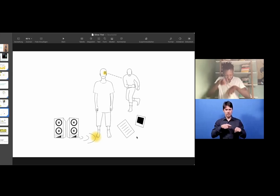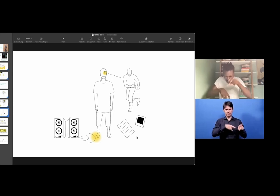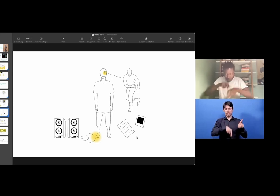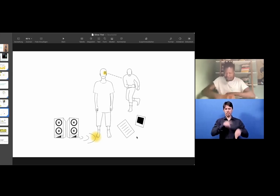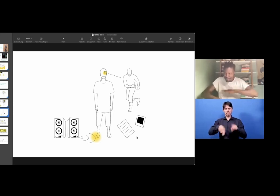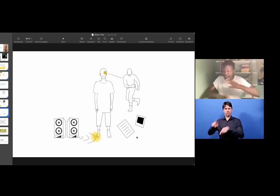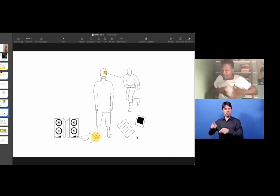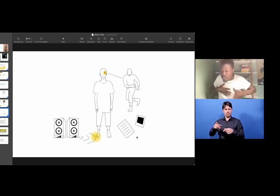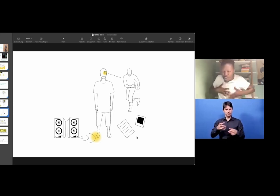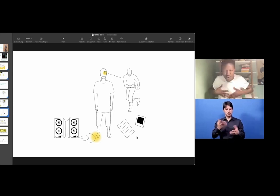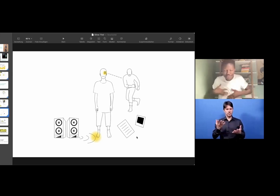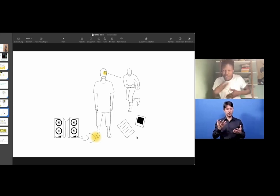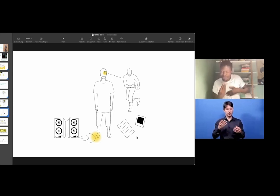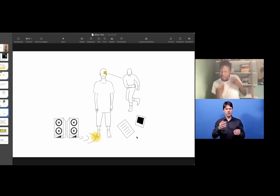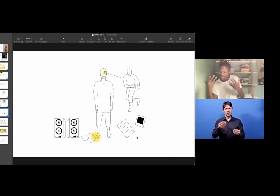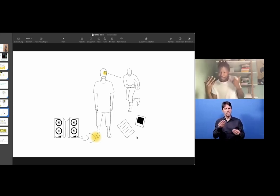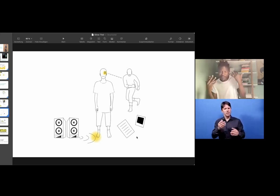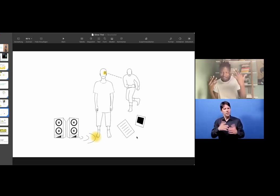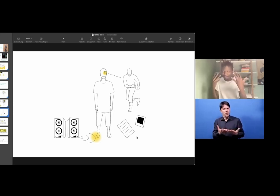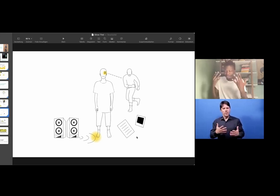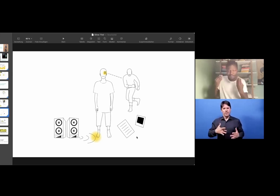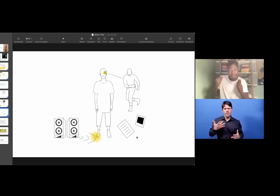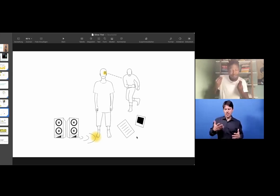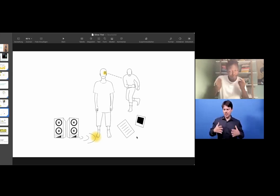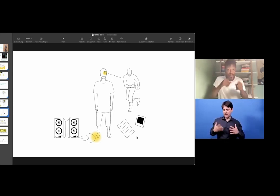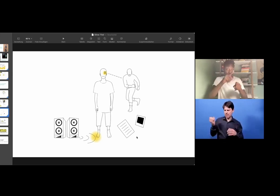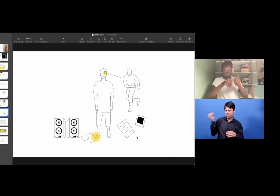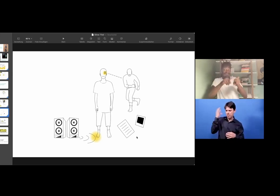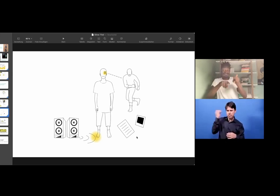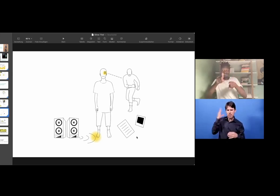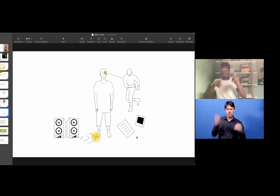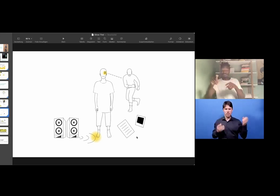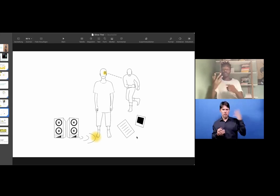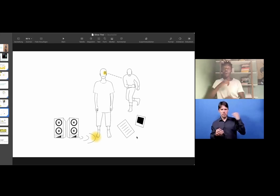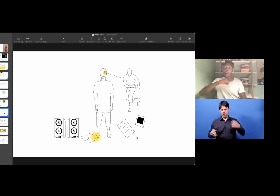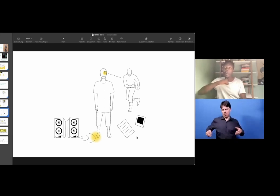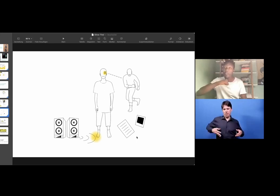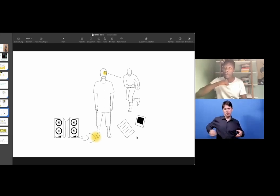but a lot of strategies to actually start learning and perceiving the rhythm.